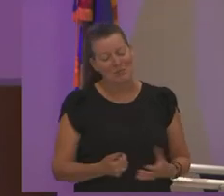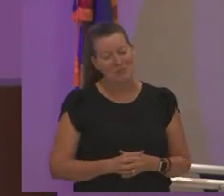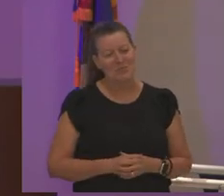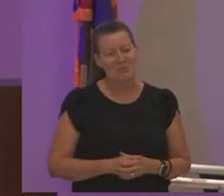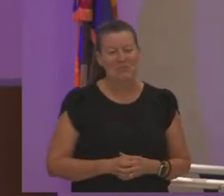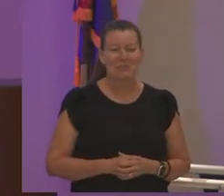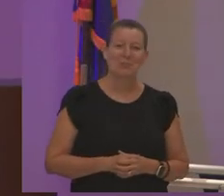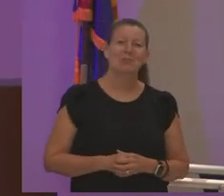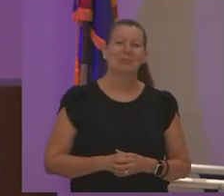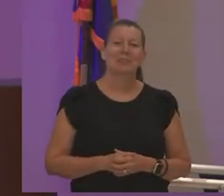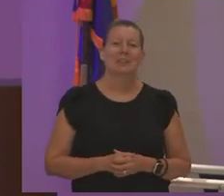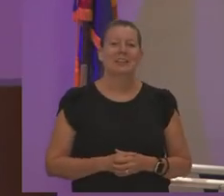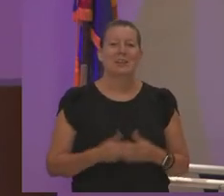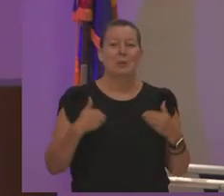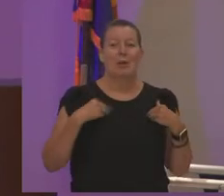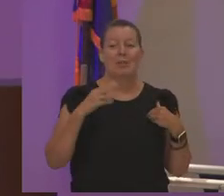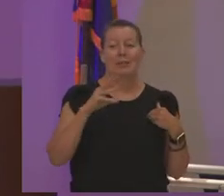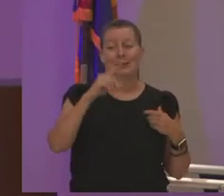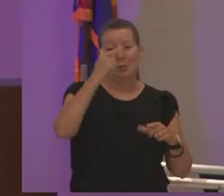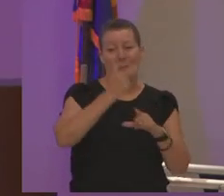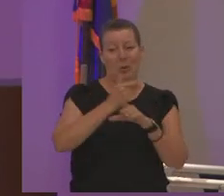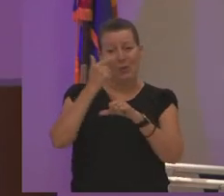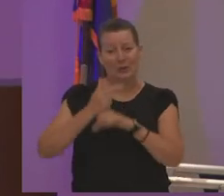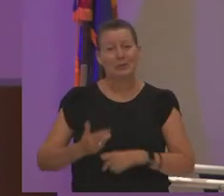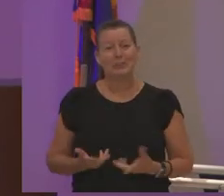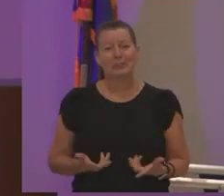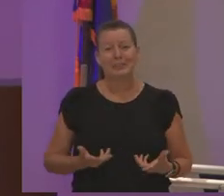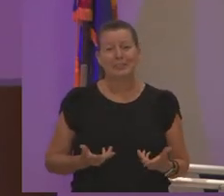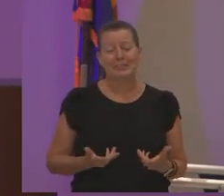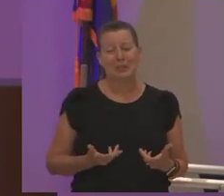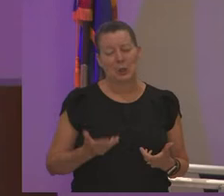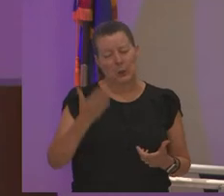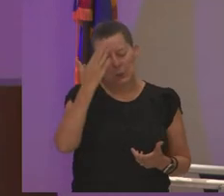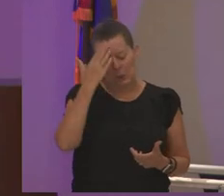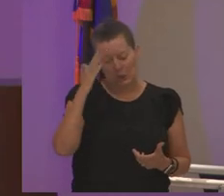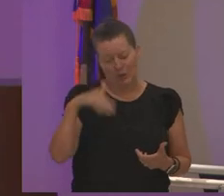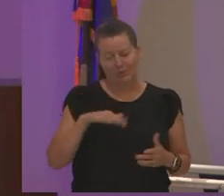and so when you have six brothers any of you you know that they always prank you